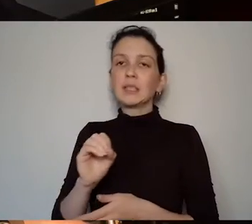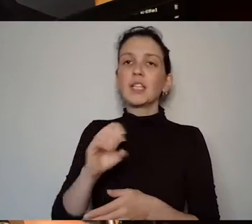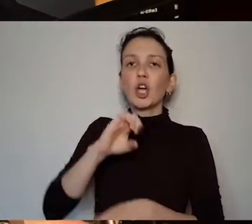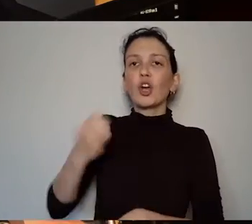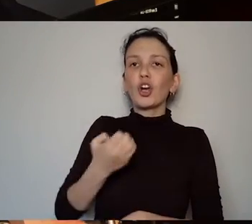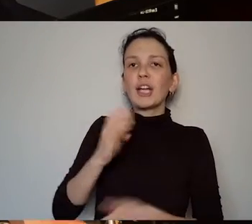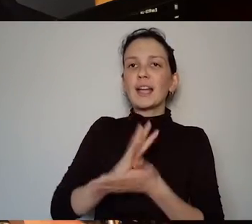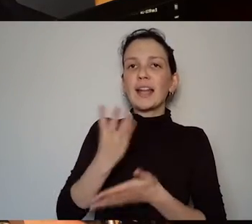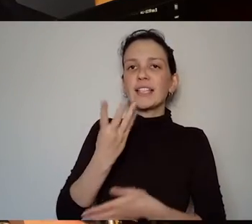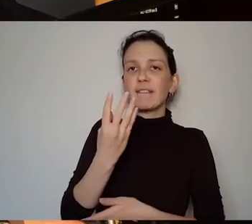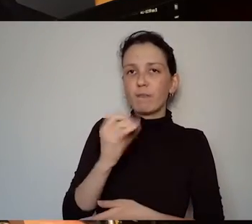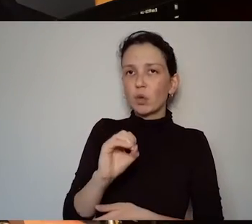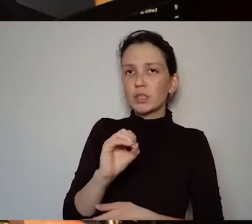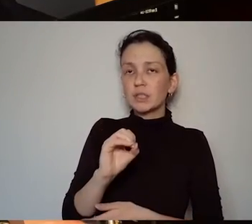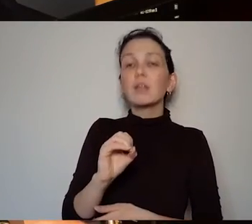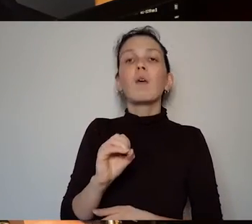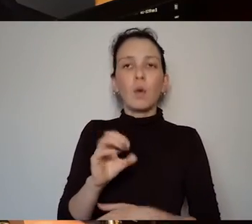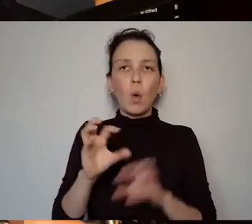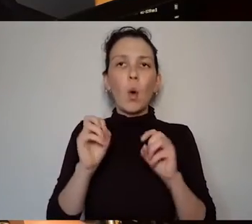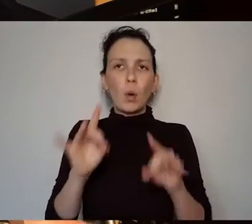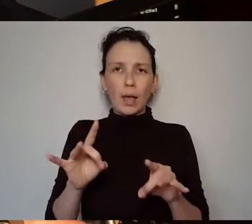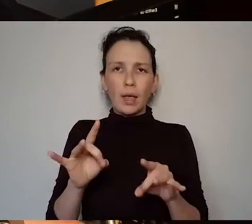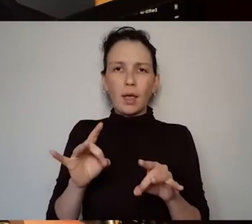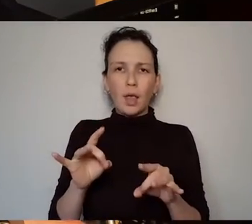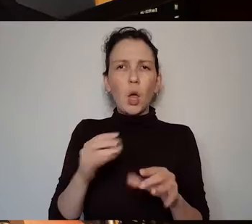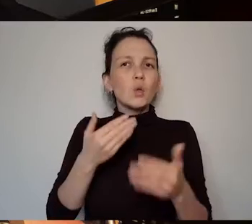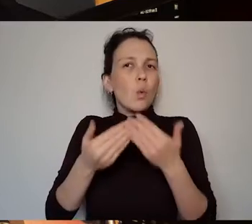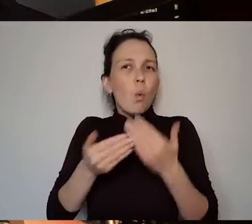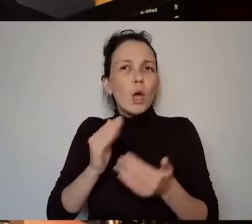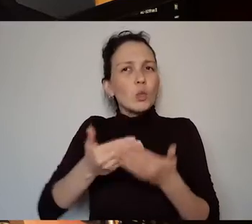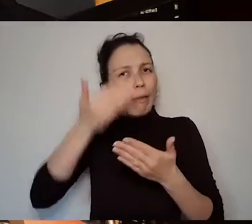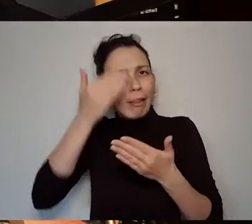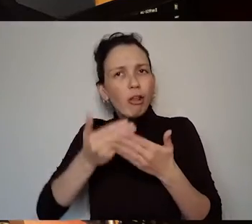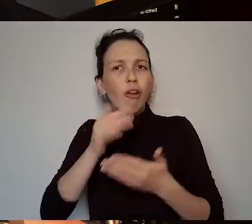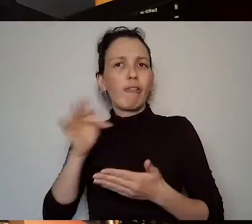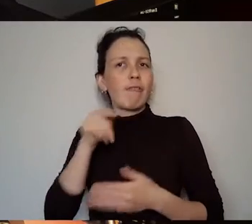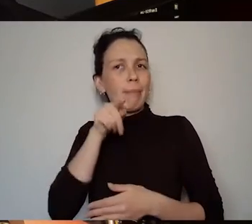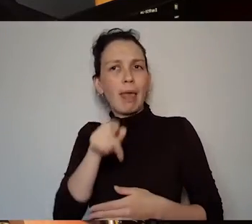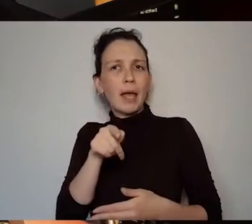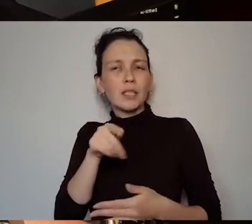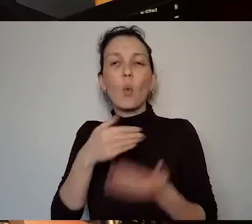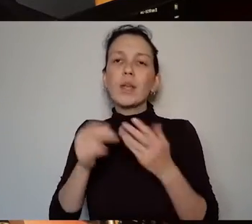What is the received wisdom and how is that being challenged now based on your own work?